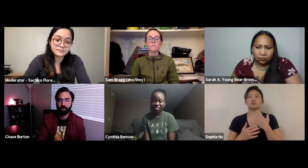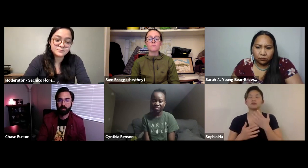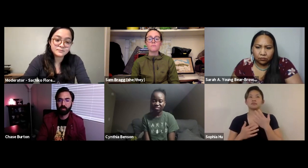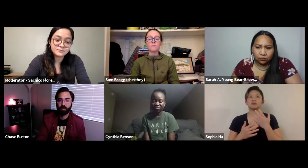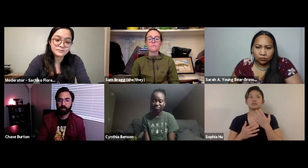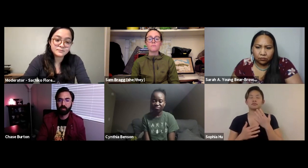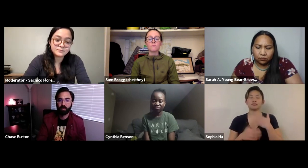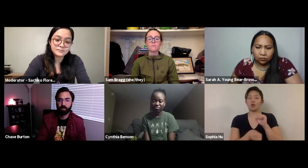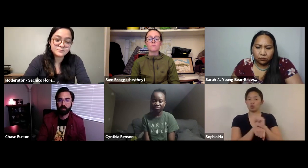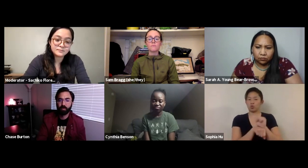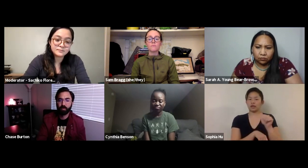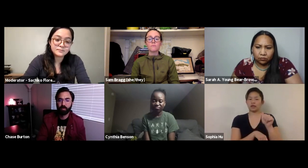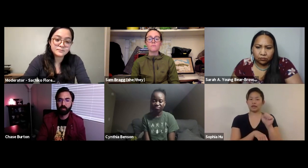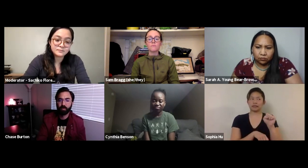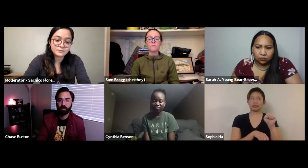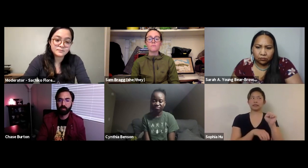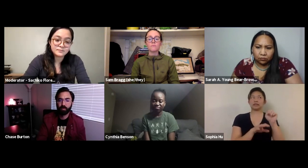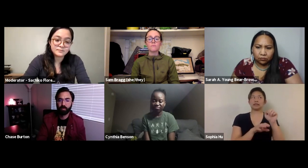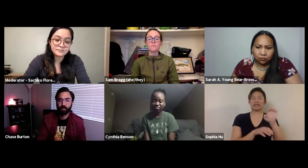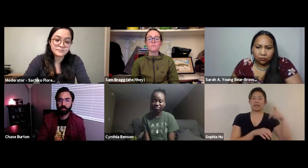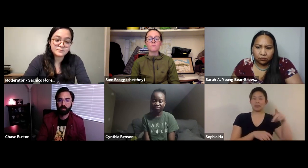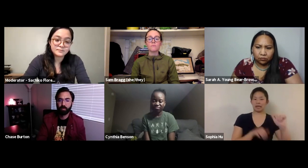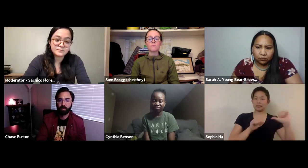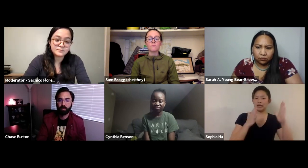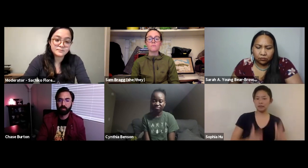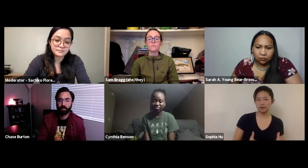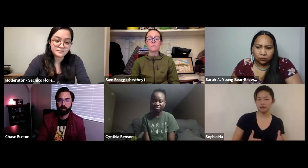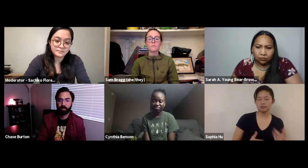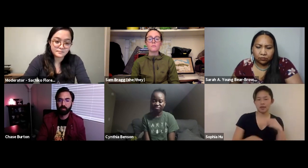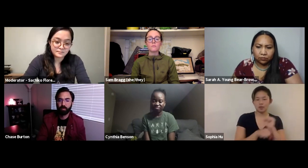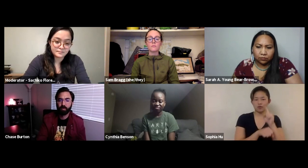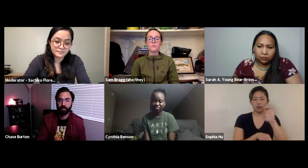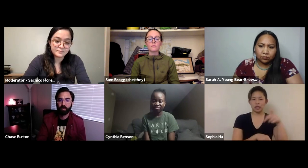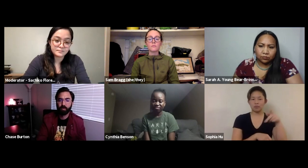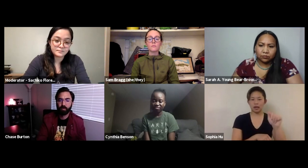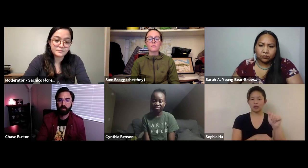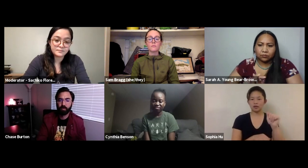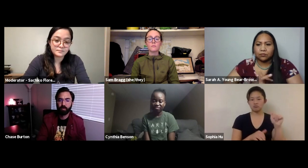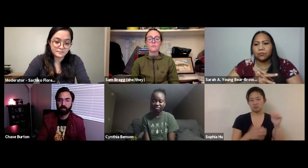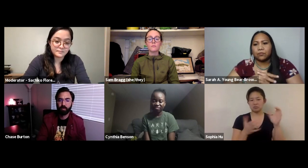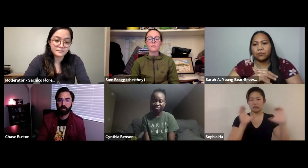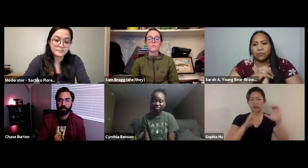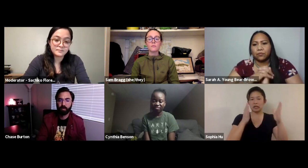I guess that's something I appreciated. I appreciate my work, I work as a scientist